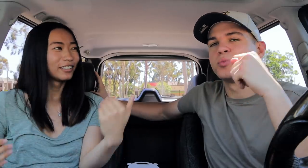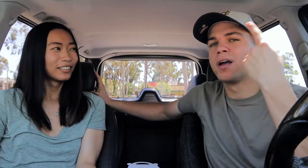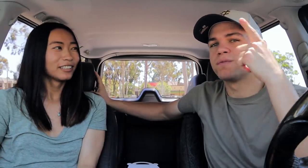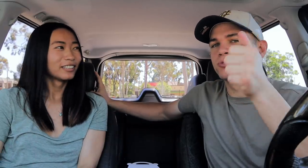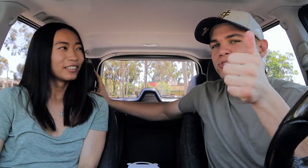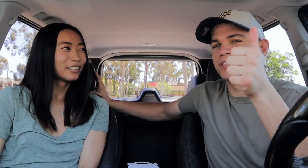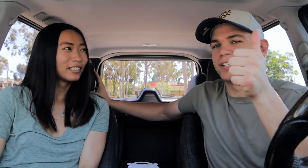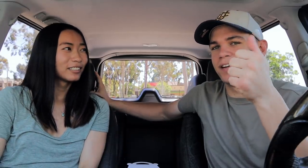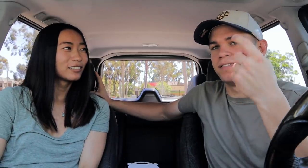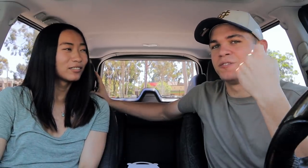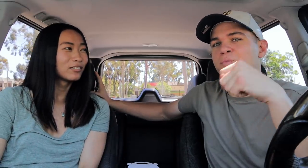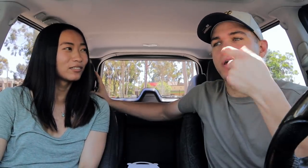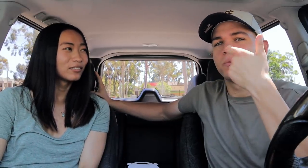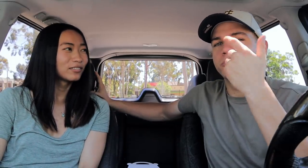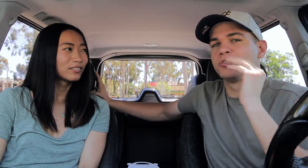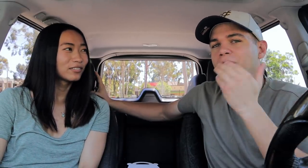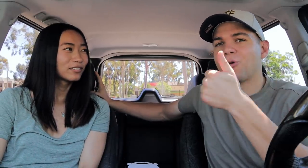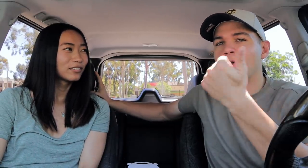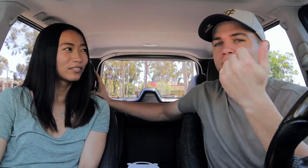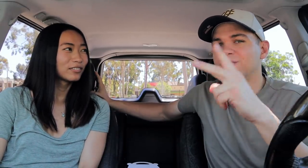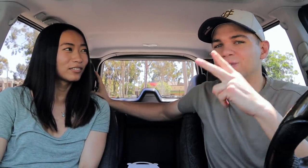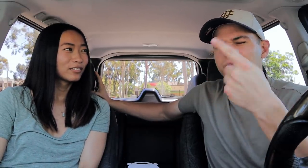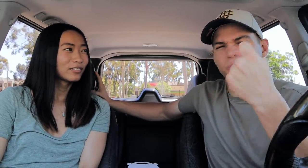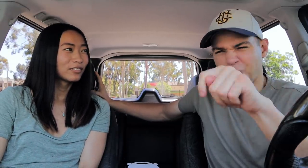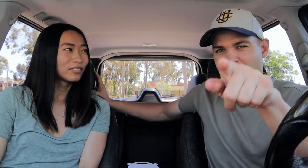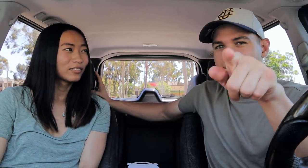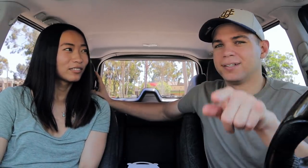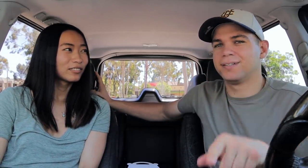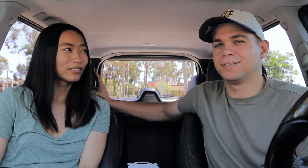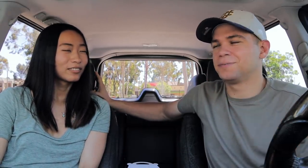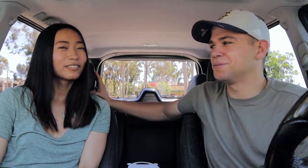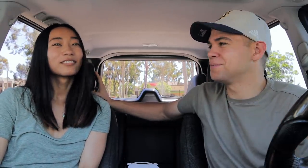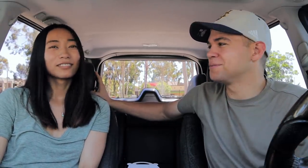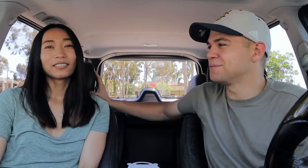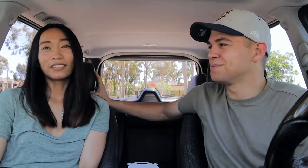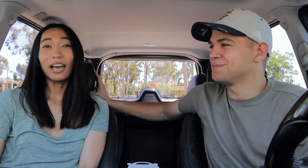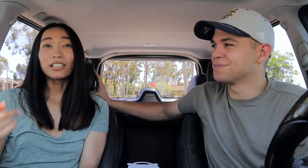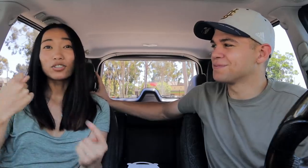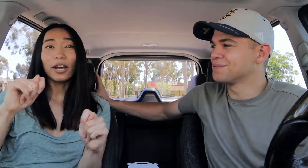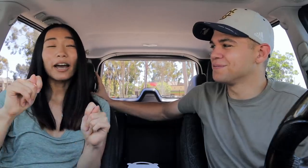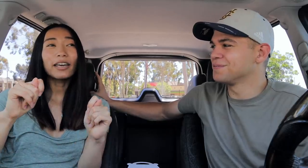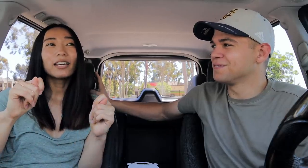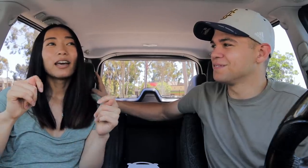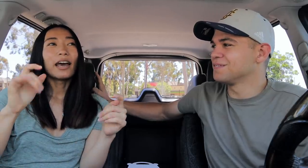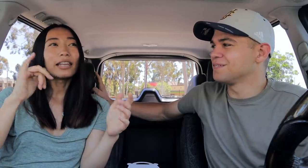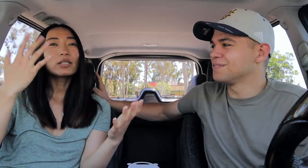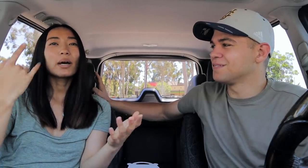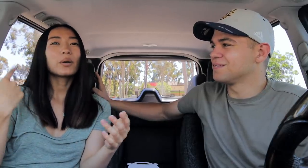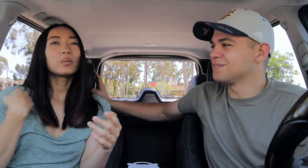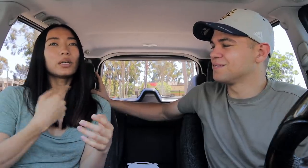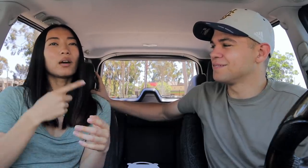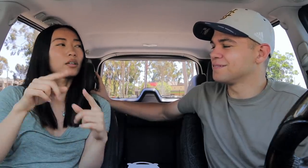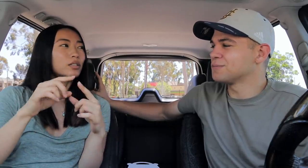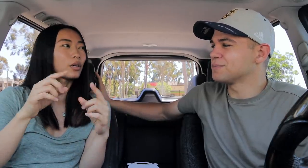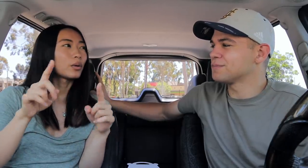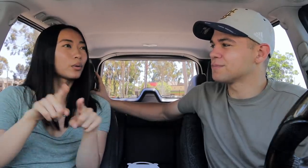Try for yourself. Try watching our other videos You try it! Yeah and try and that's why we also